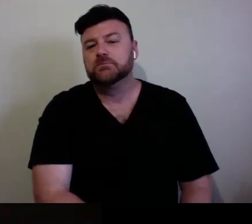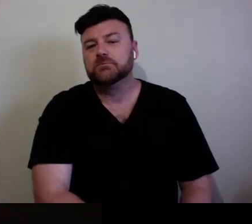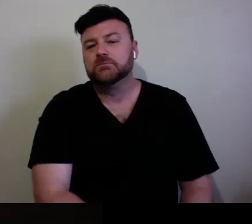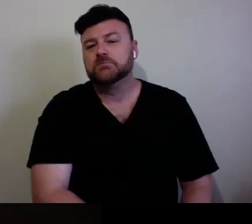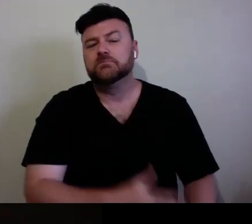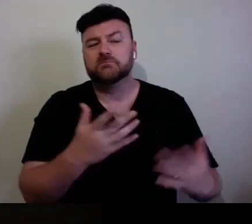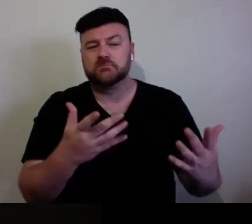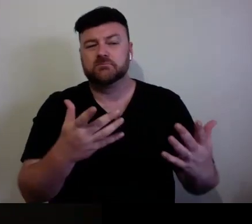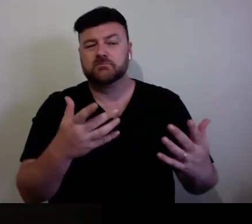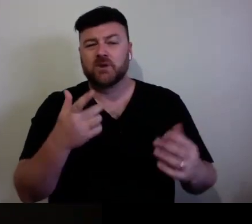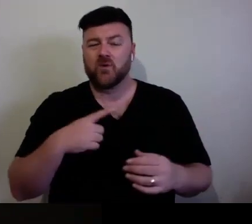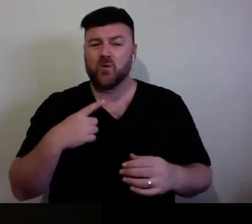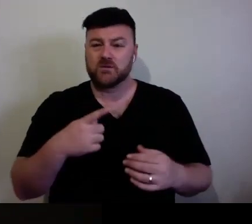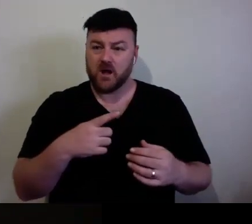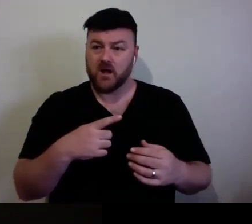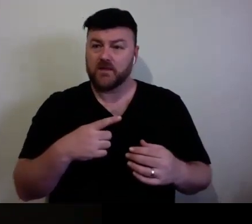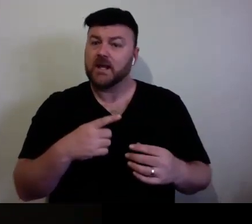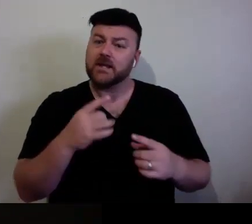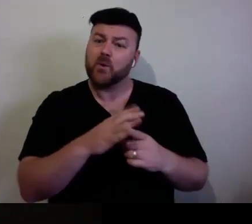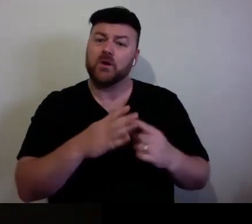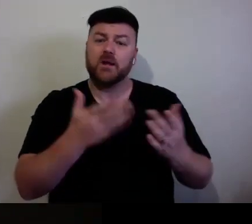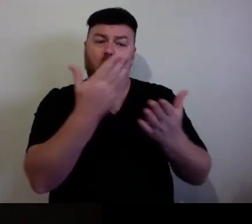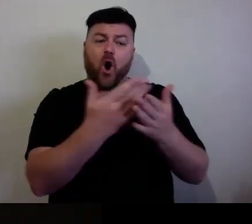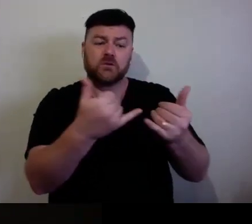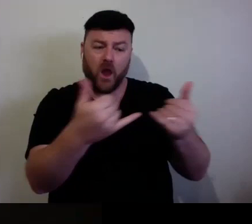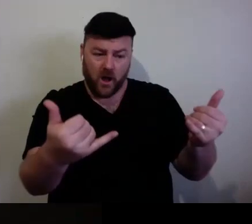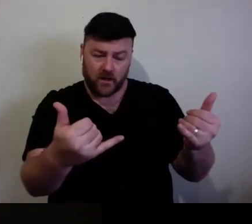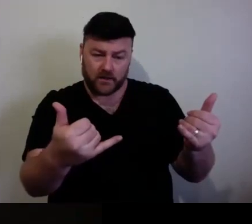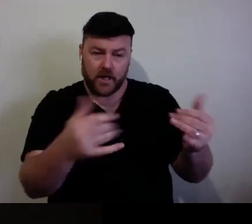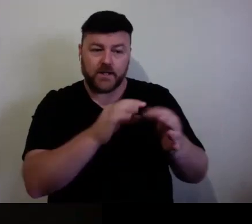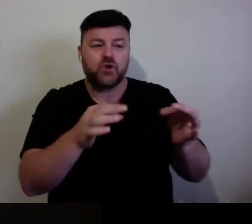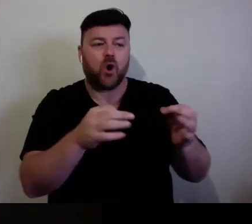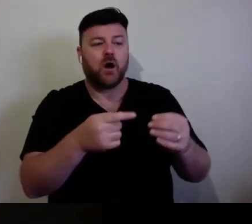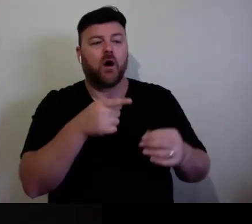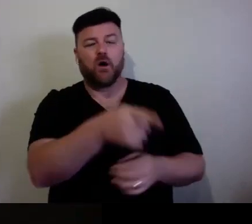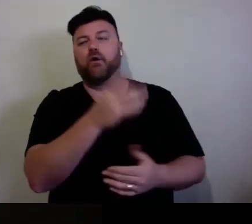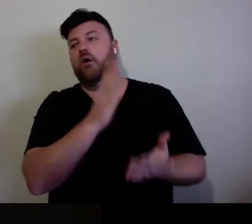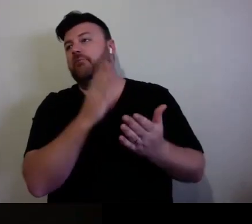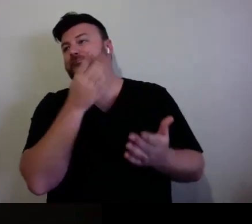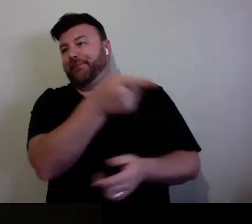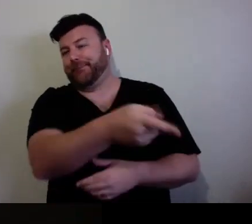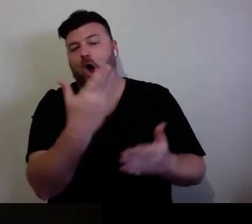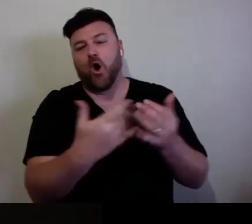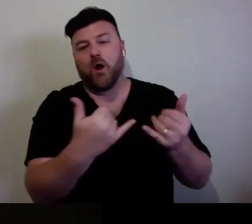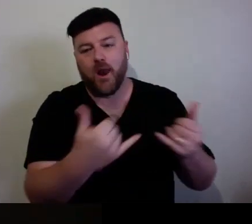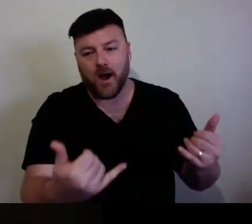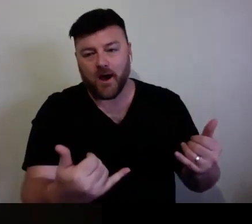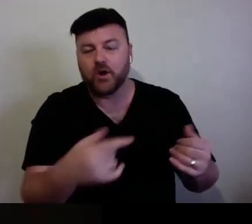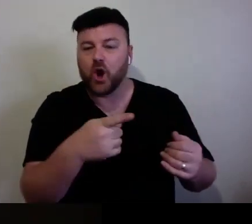Because I think part of it is it's not a line, it's the way it's been run online. And at the same time, yes.